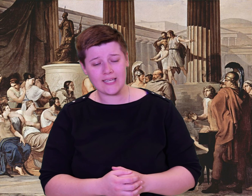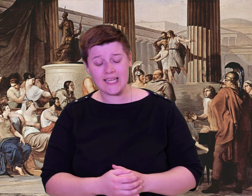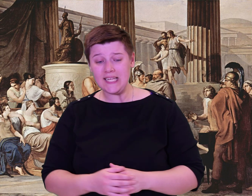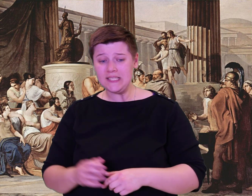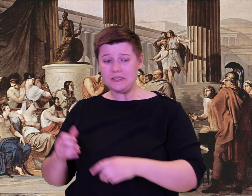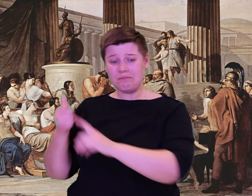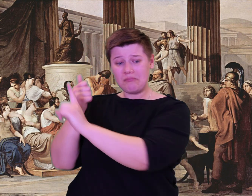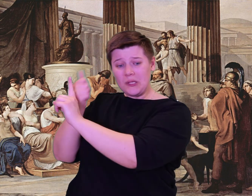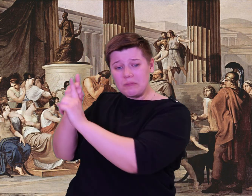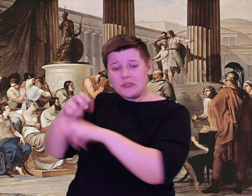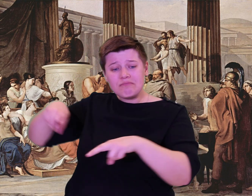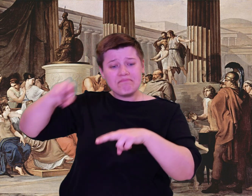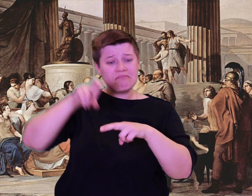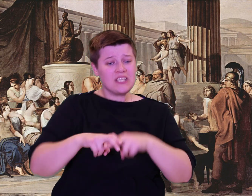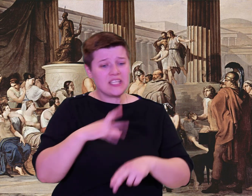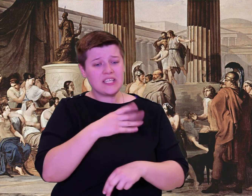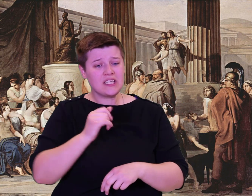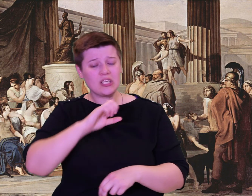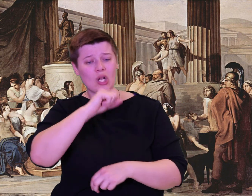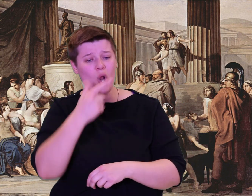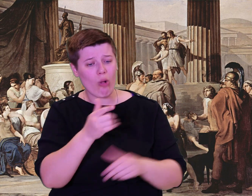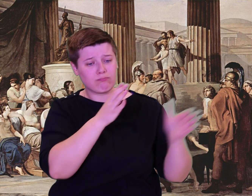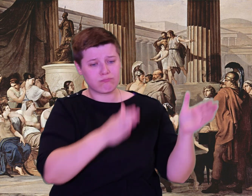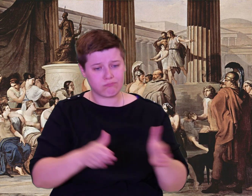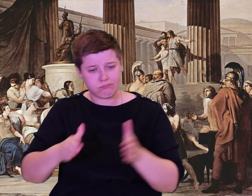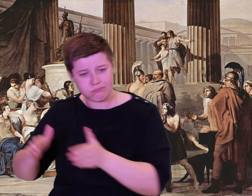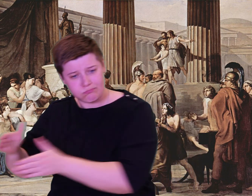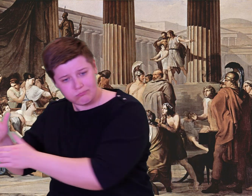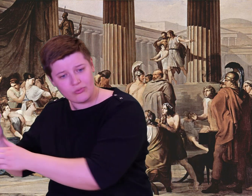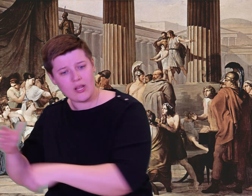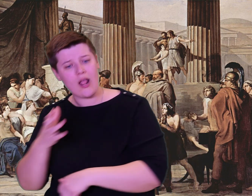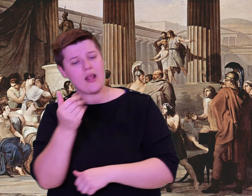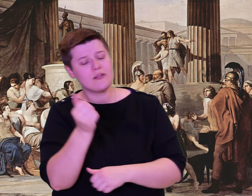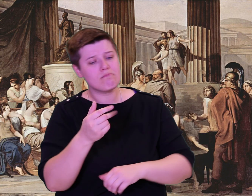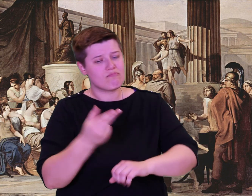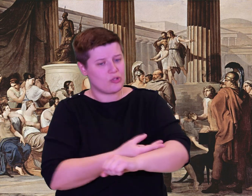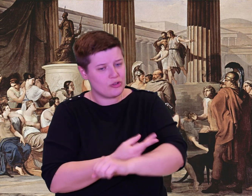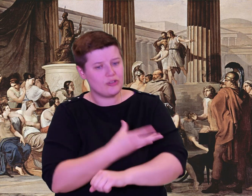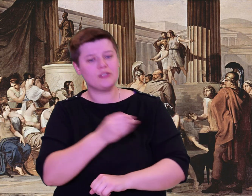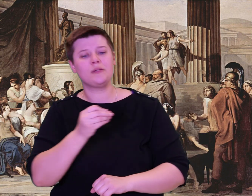set that aside in wicker baskets, and the rest he stored in pails, so that he could